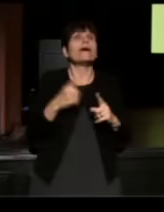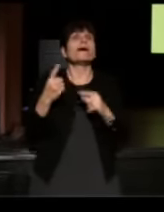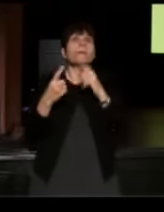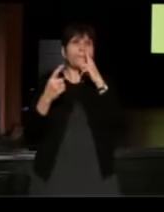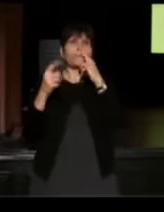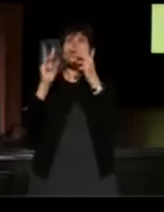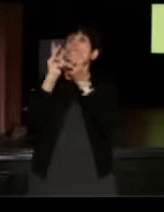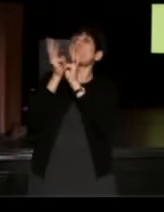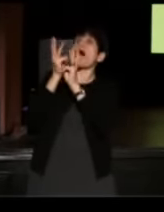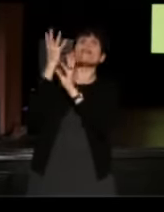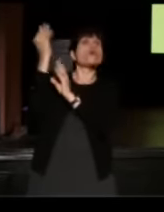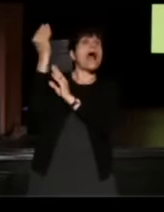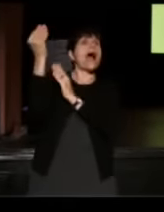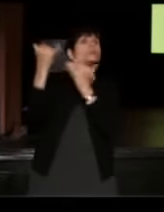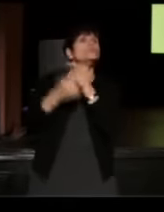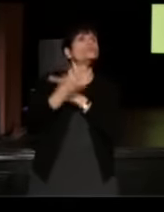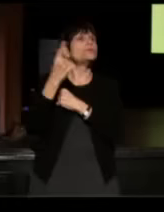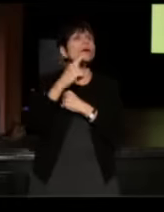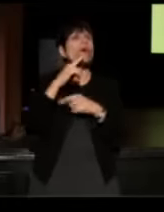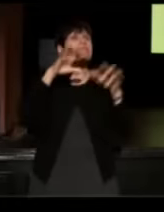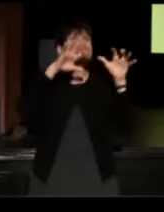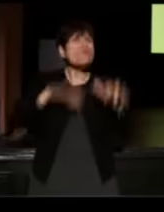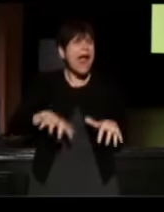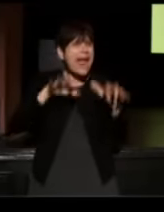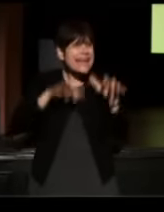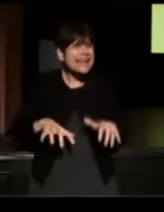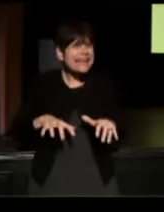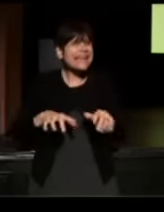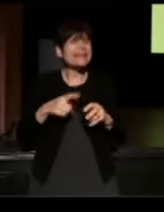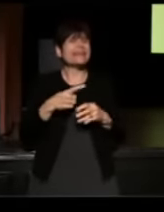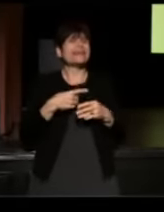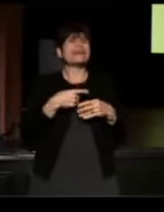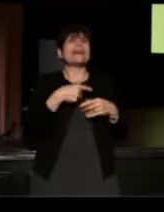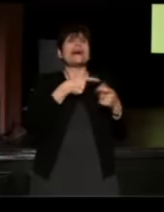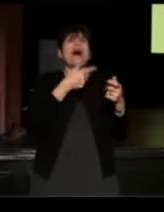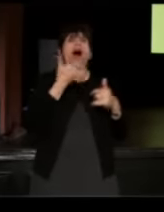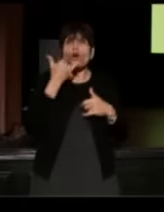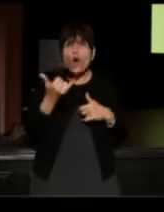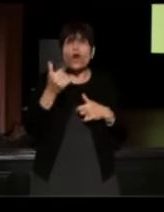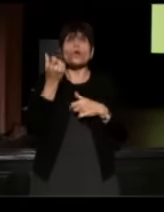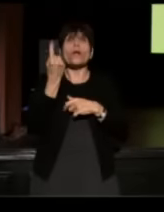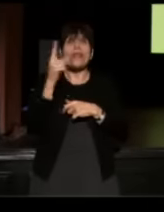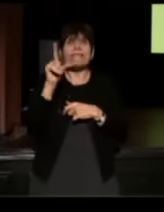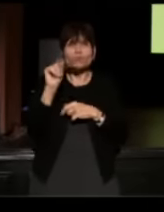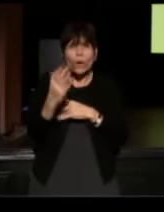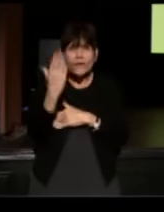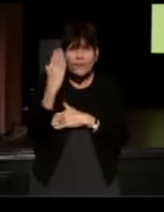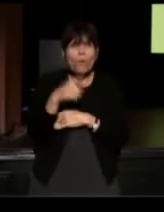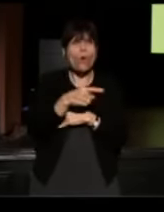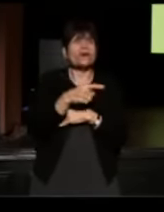is extremely rainy, I'll call you at 11:20 in the morning-- (Danny) It's a romantic weather report--